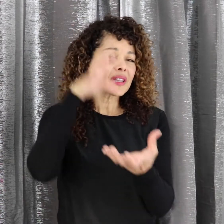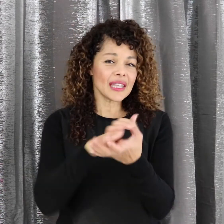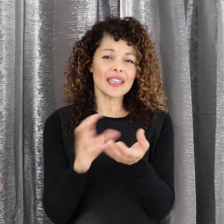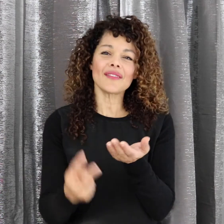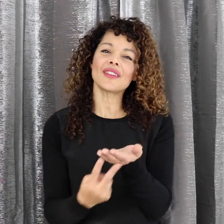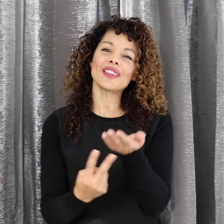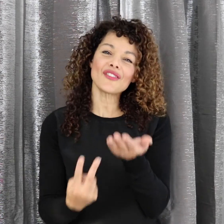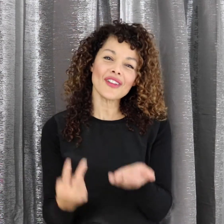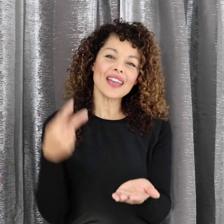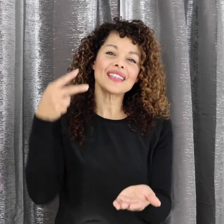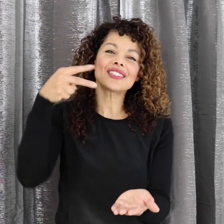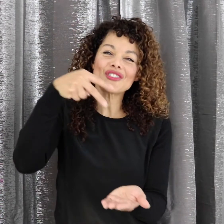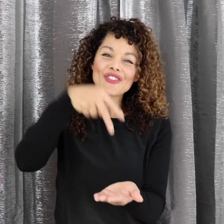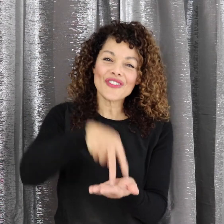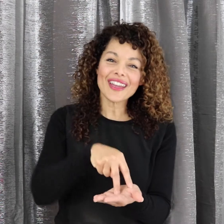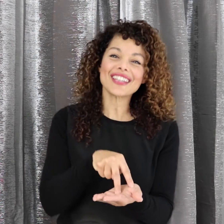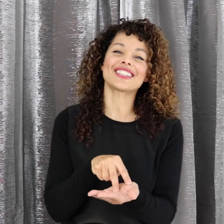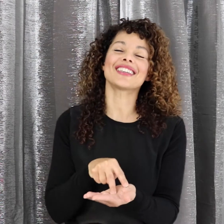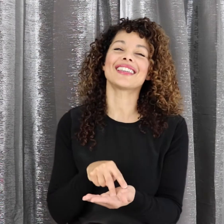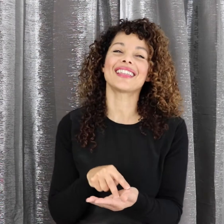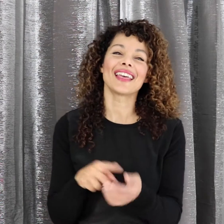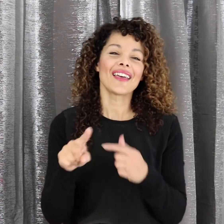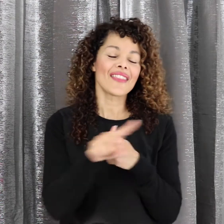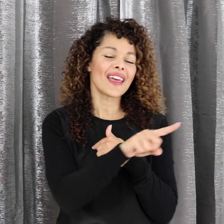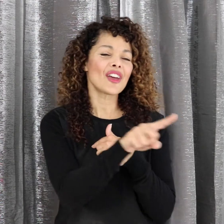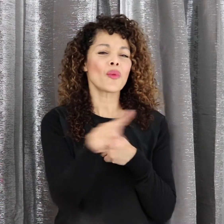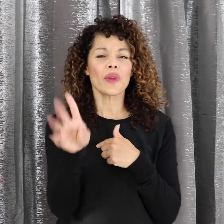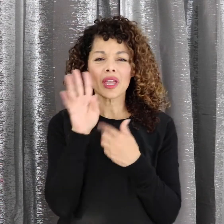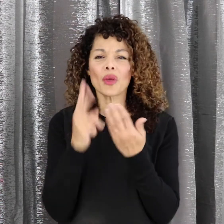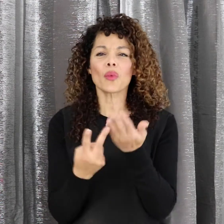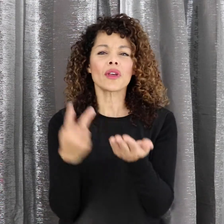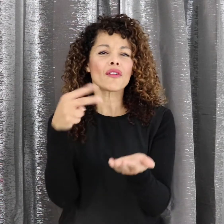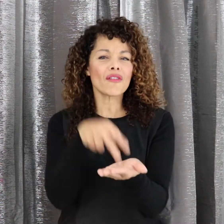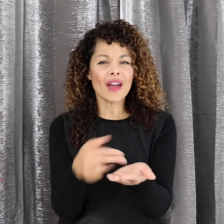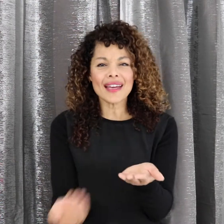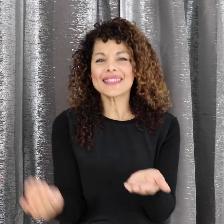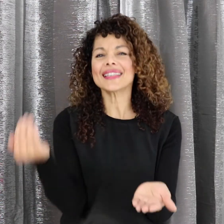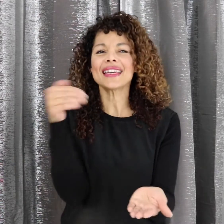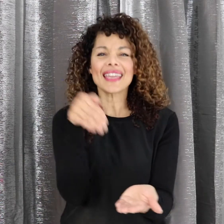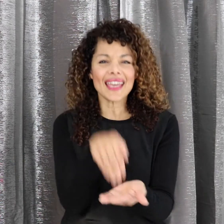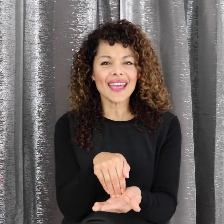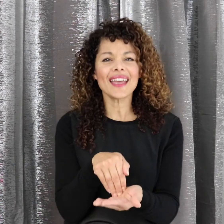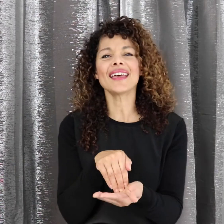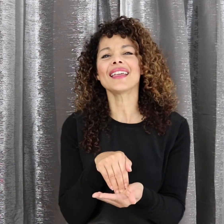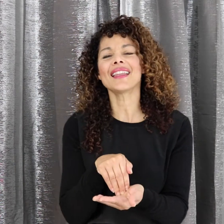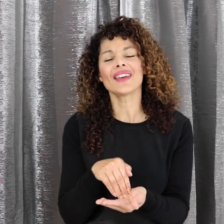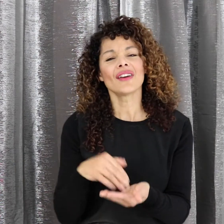I believe in the resurrection That we will rise again